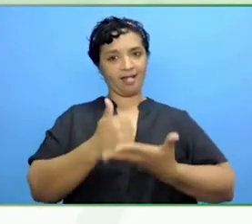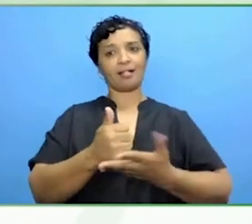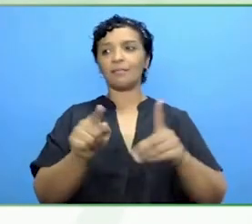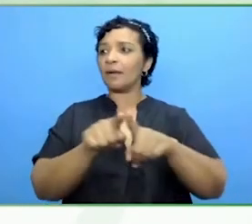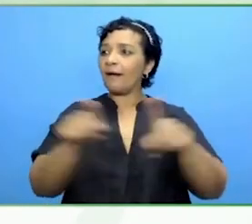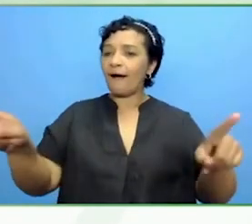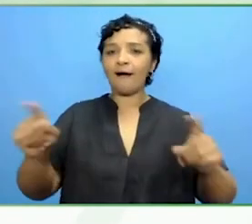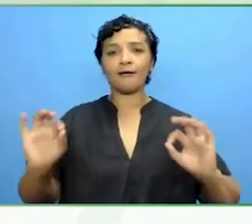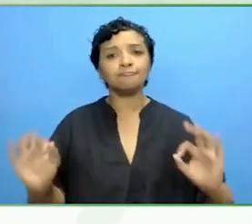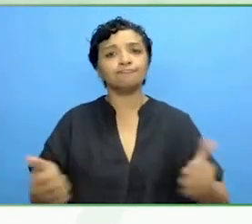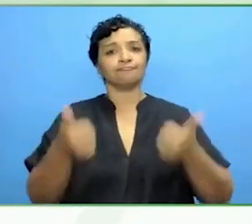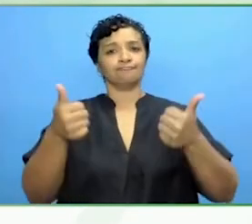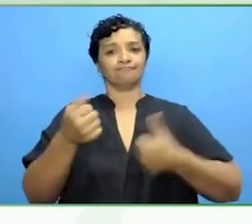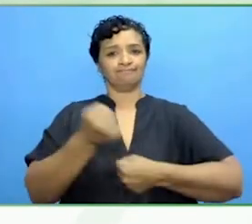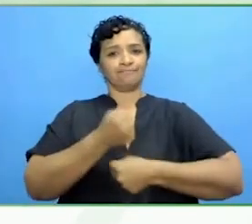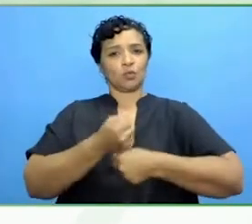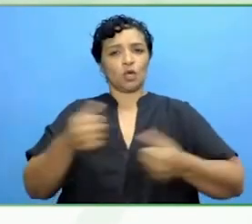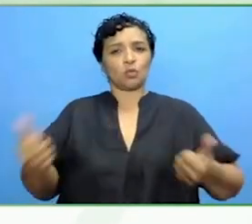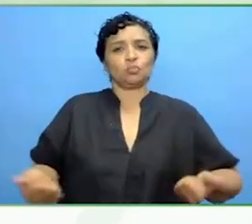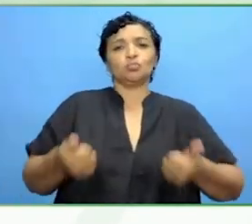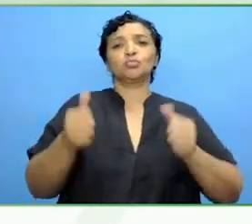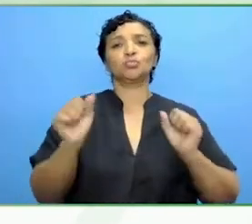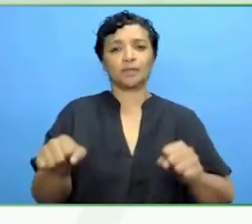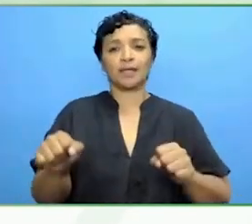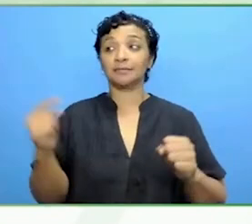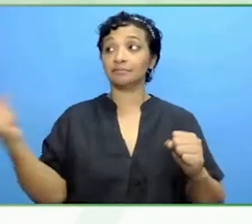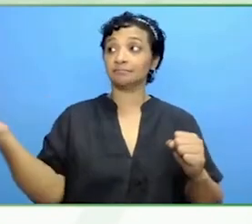of themselves when they come to work. It is so well said.